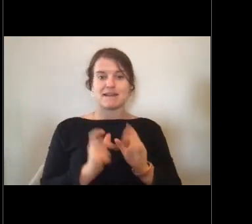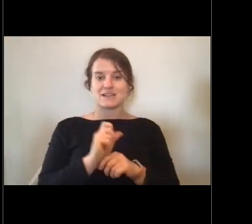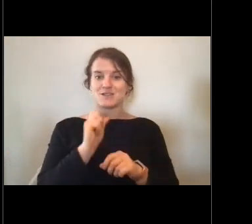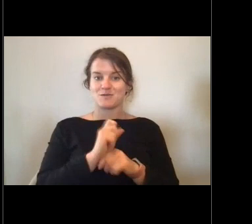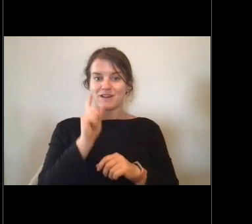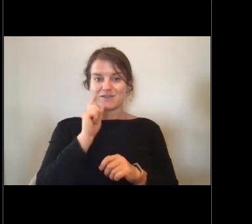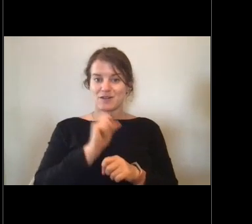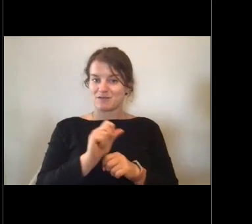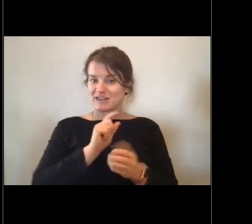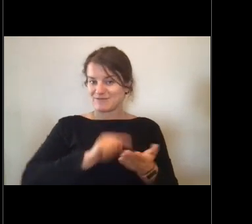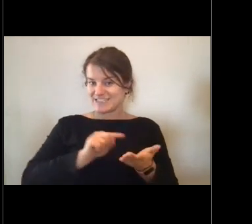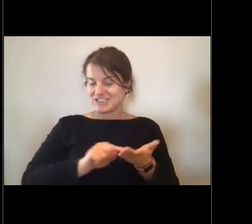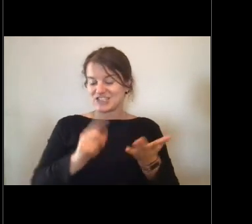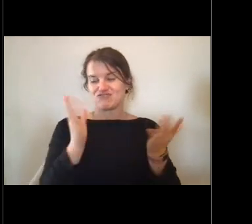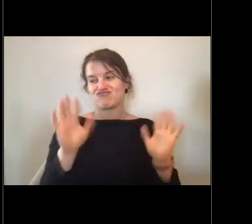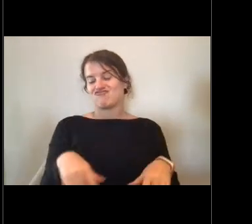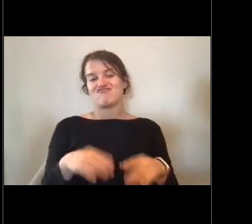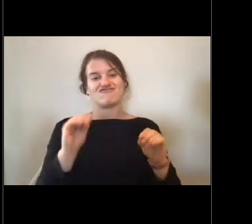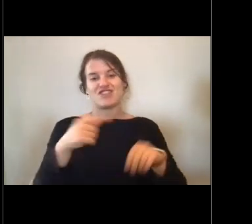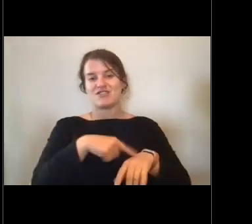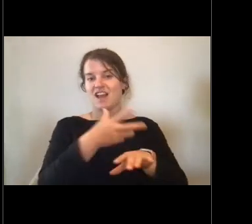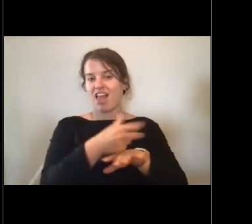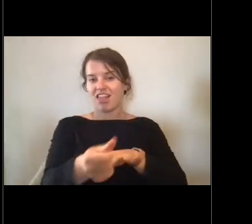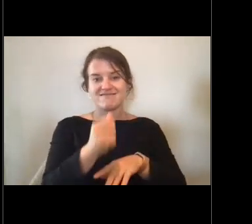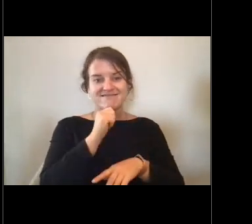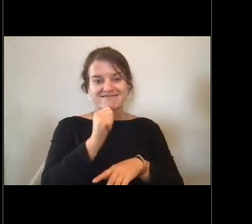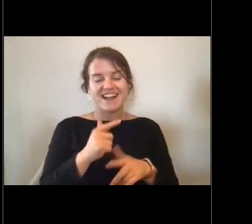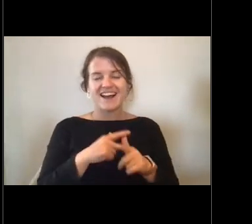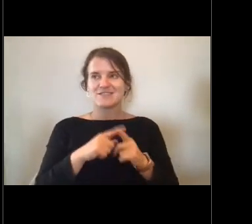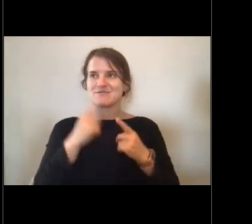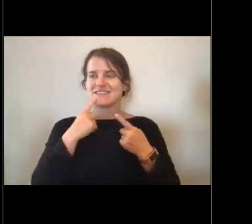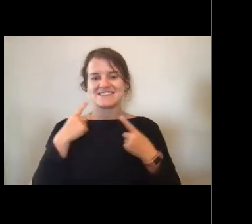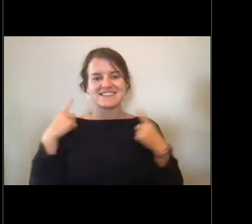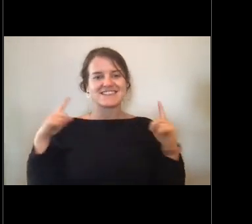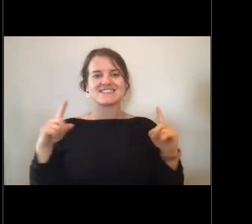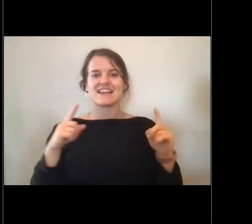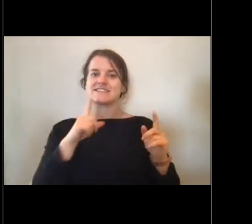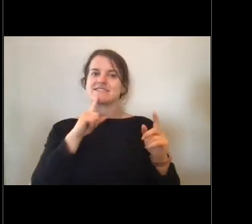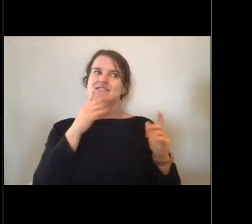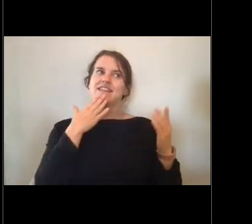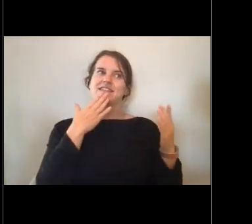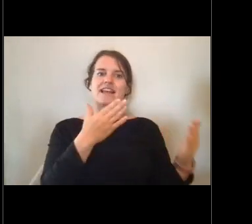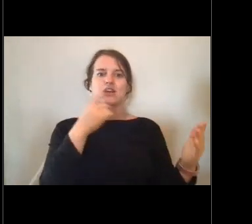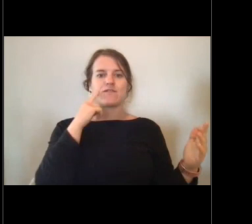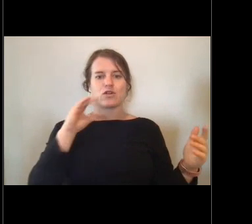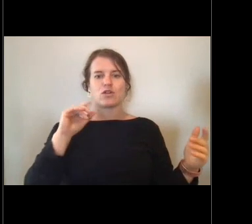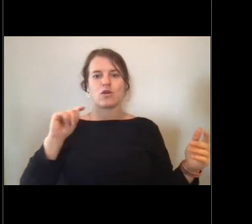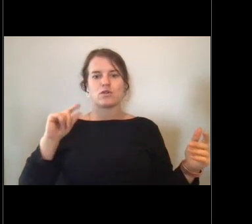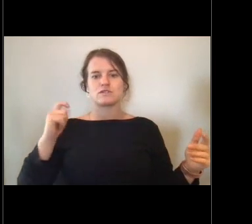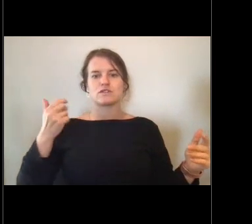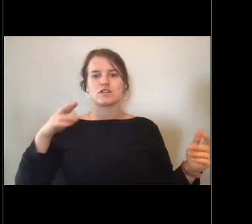So it was a huge success story and a huge shout out to the Coast Guard Air Station, Kodiak for taking care of us.